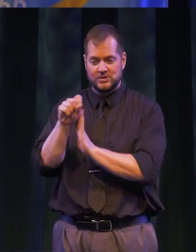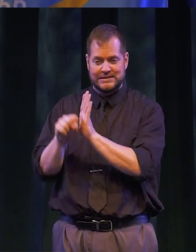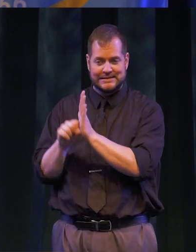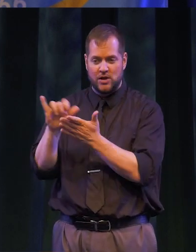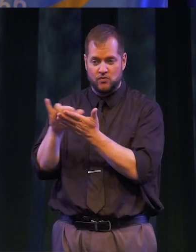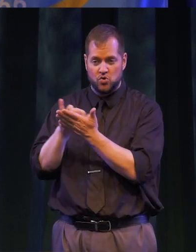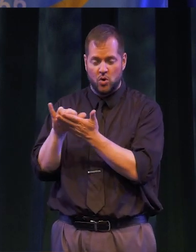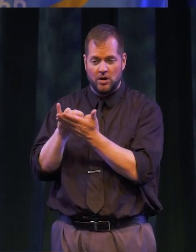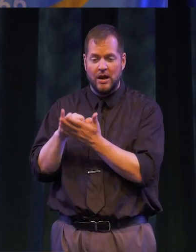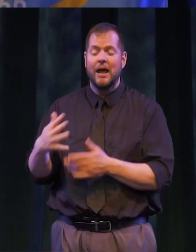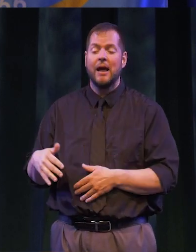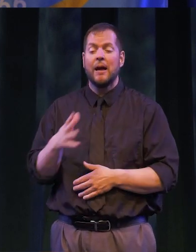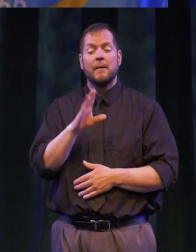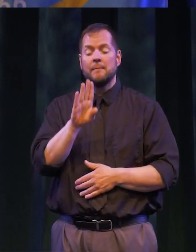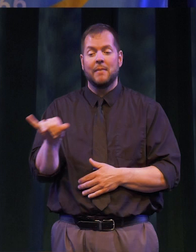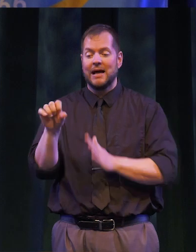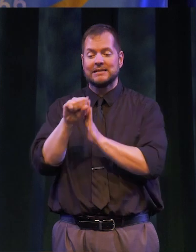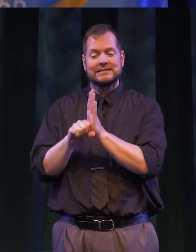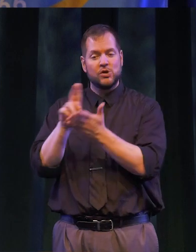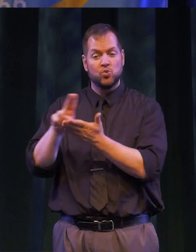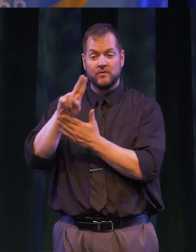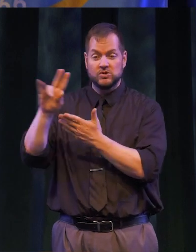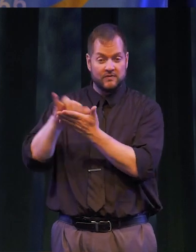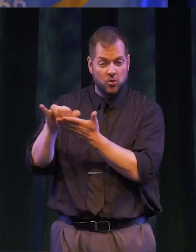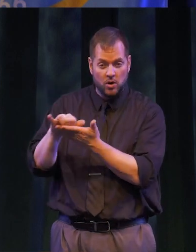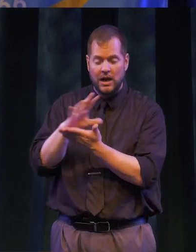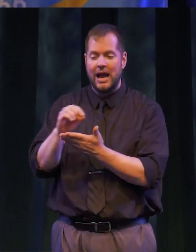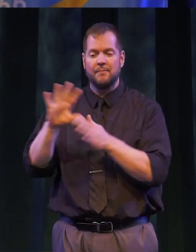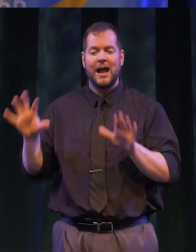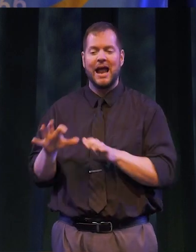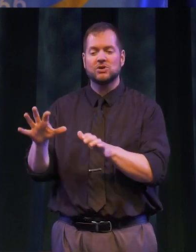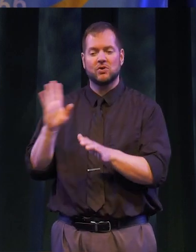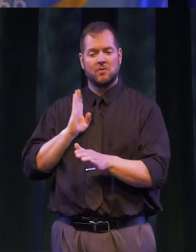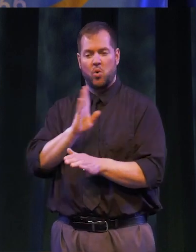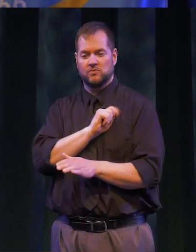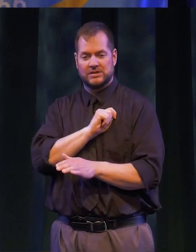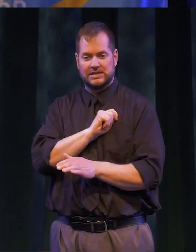NEW YORK, BY THE STATE UNIVERSITY OF NEW YORK, AND BY ACTION OF THE BOARD OF TRUSTEES OF